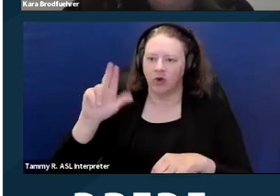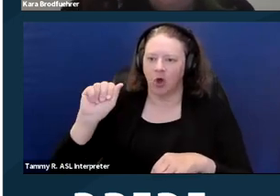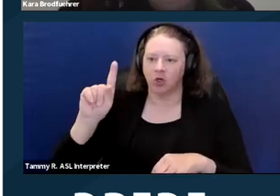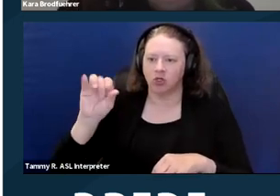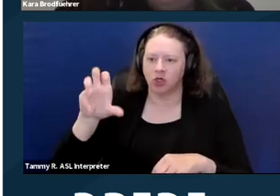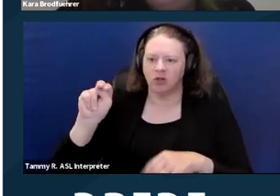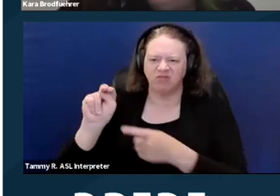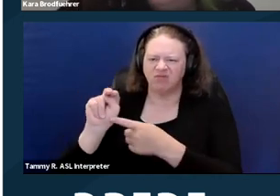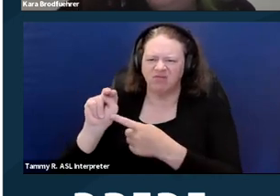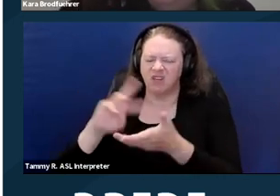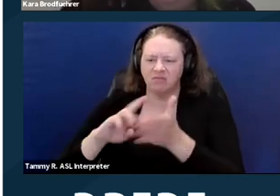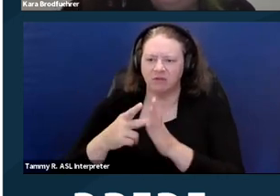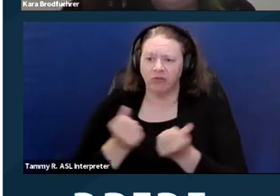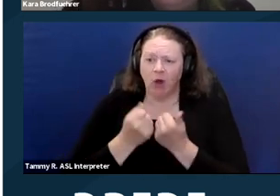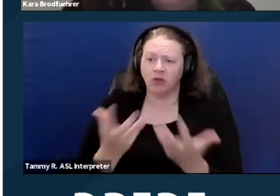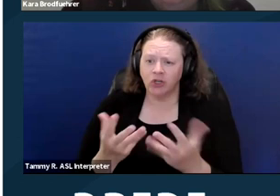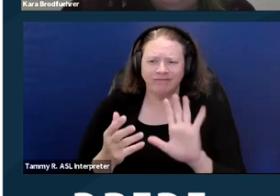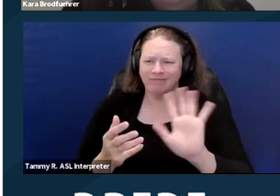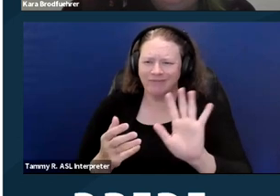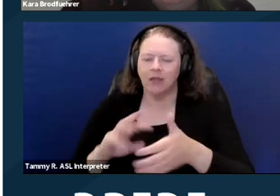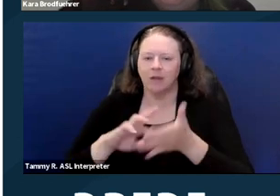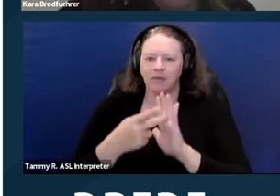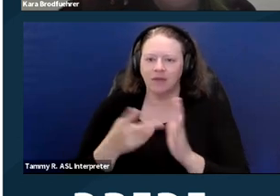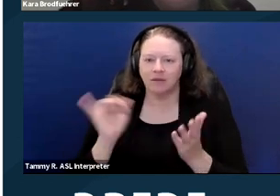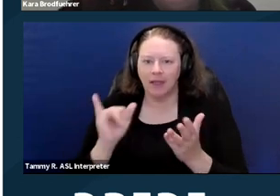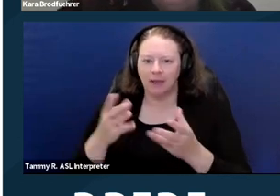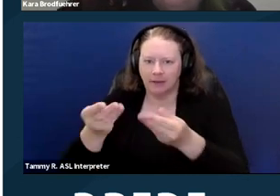and either let us investigate or ask us for a letter